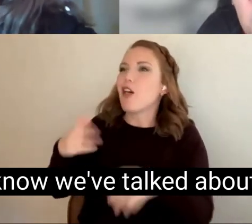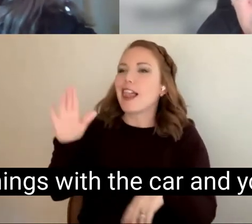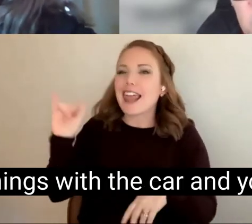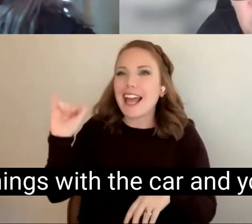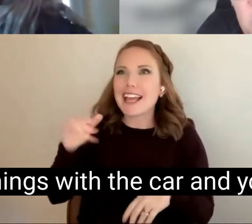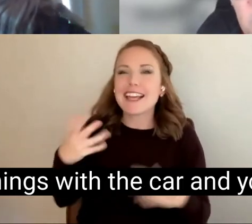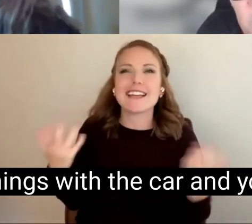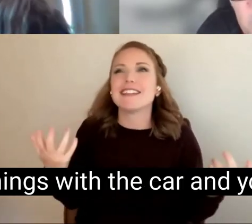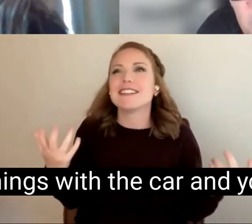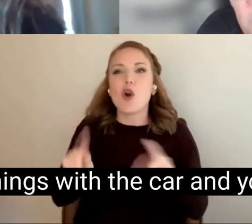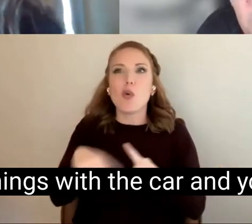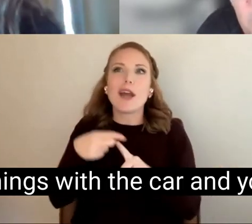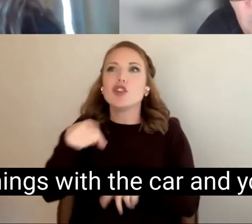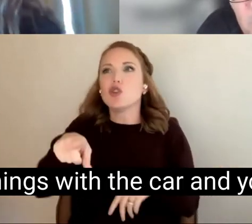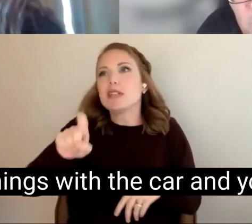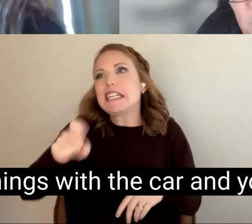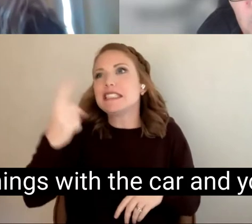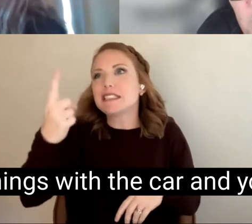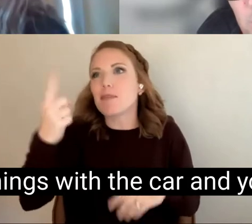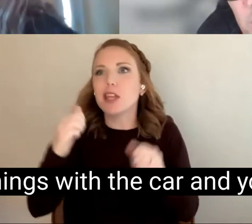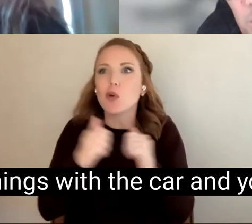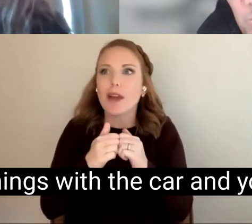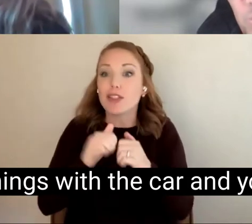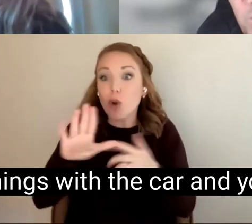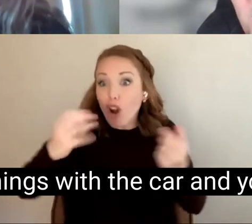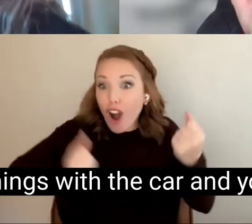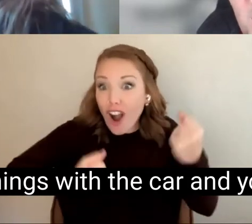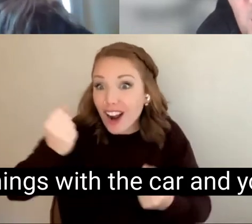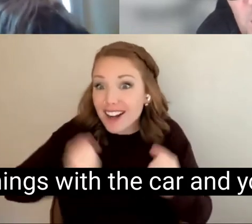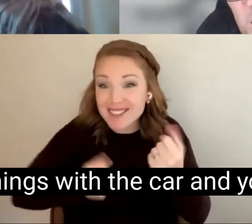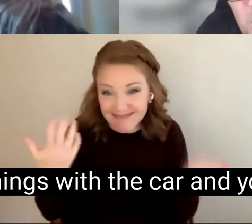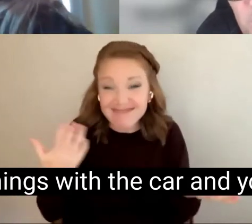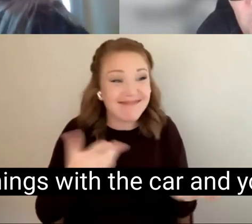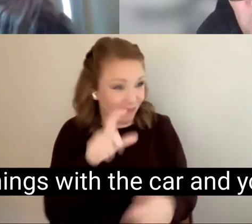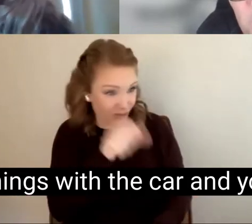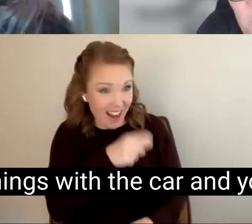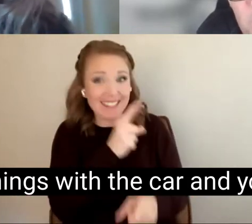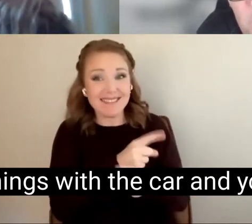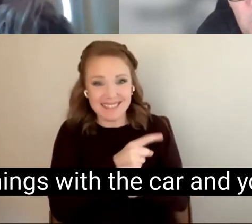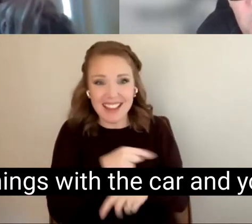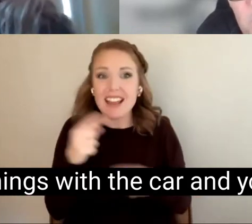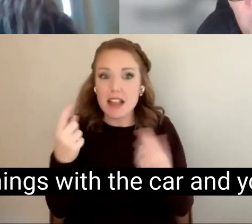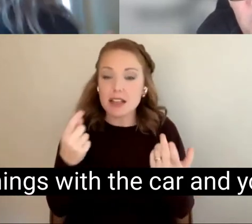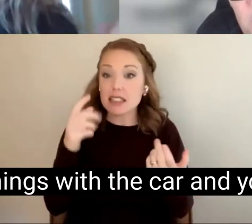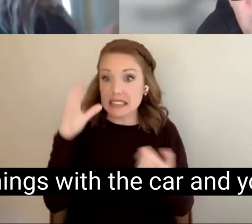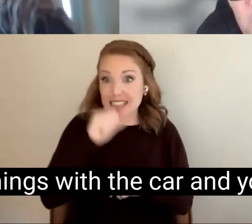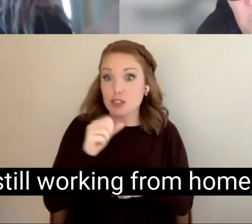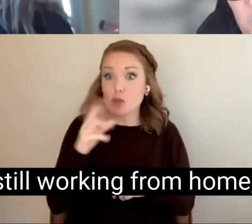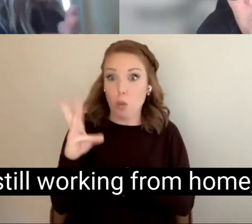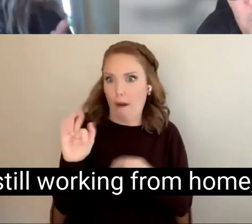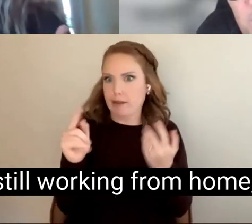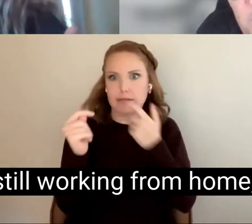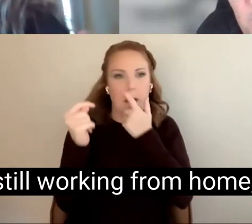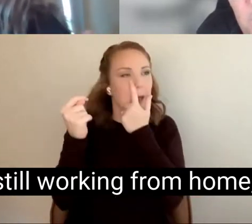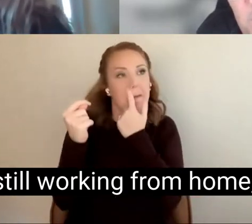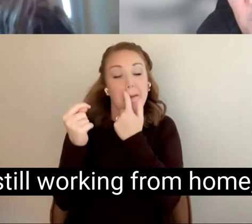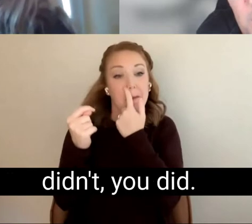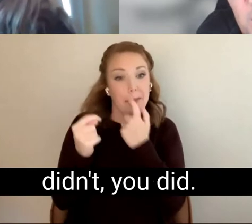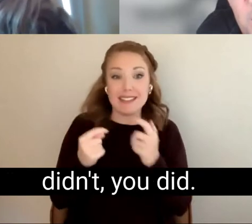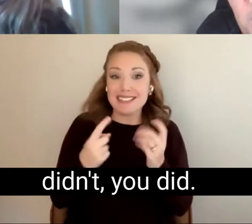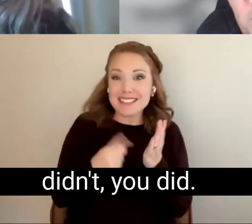needed things with the car and you know, they're still working from home, we all didn't, you did.